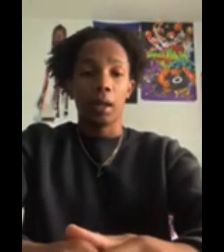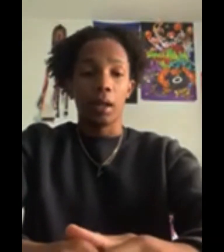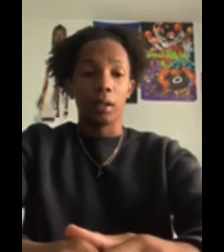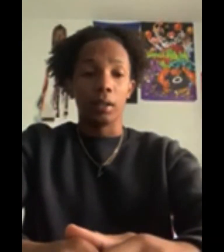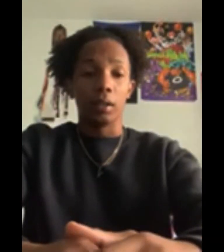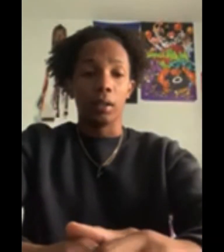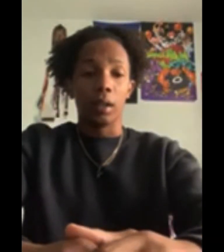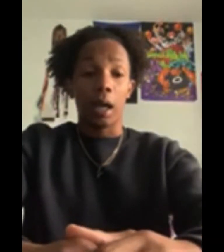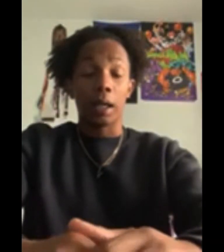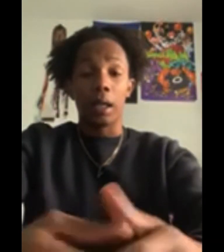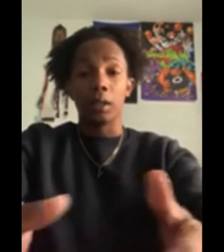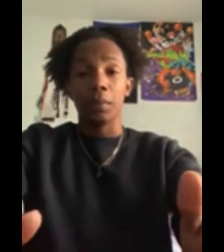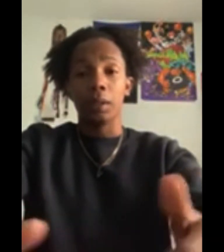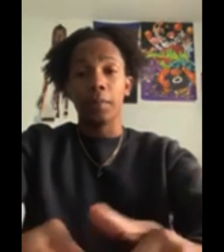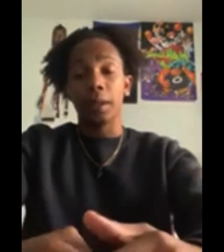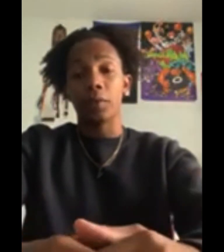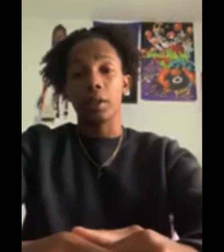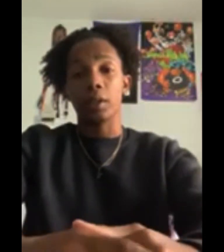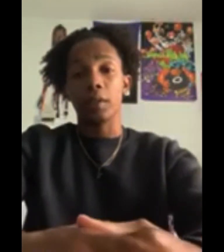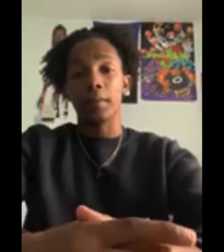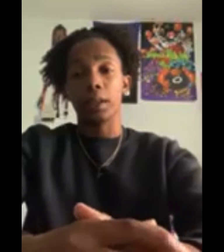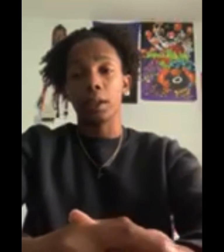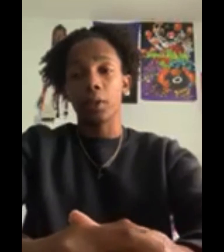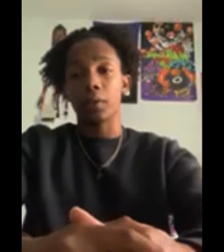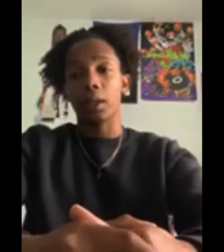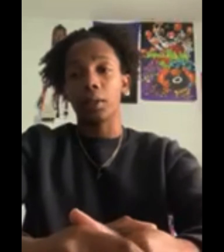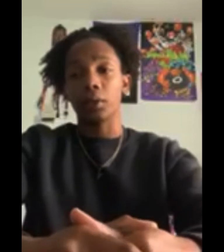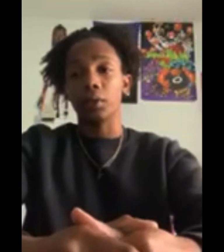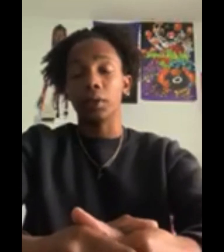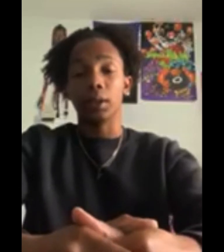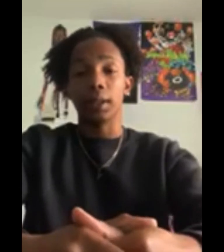and I got to be the best version of myself that I truly did.